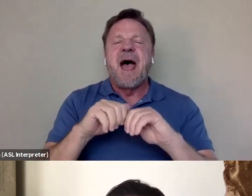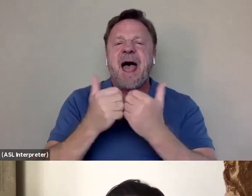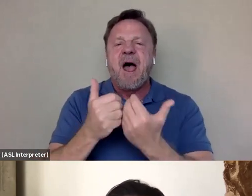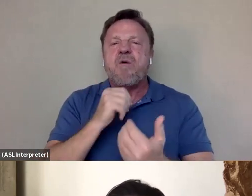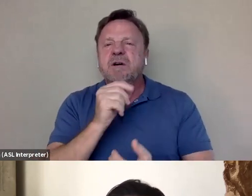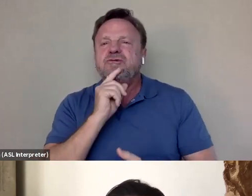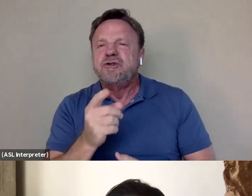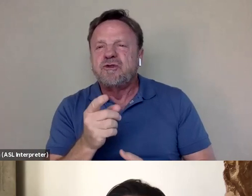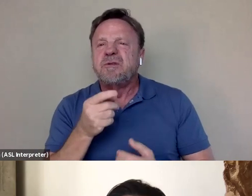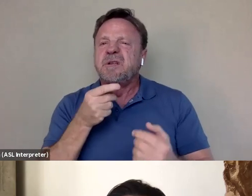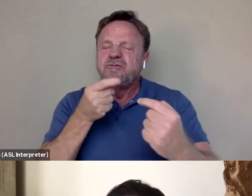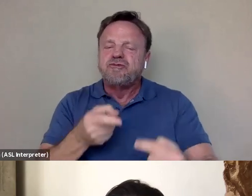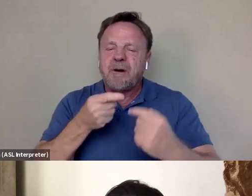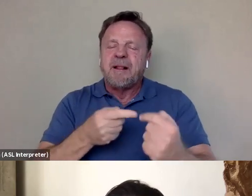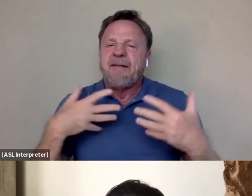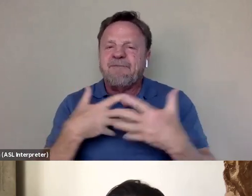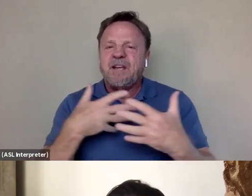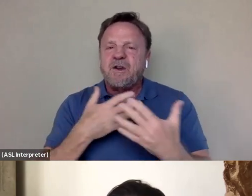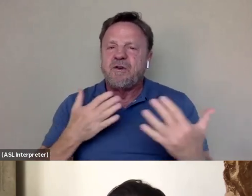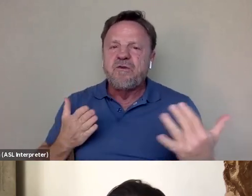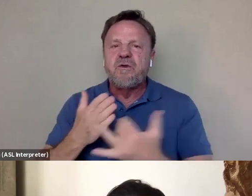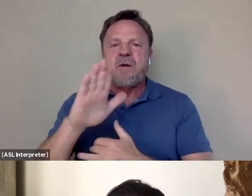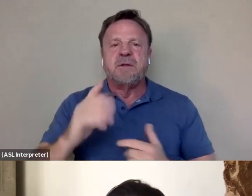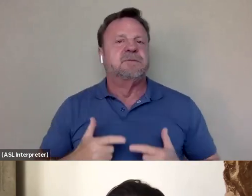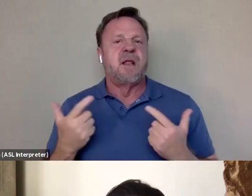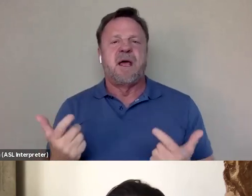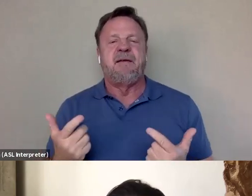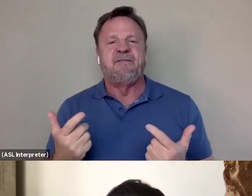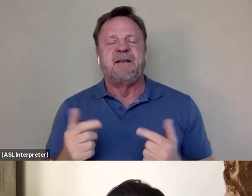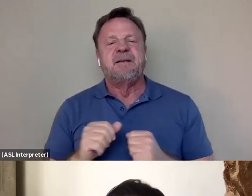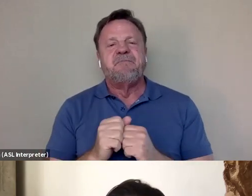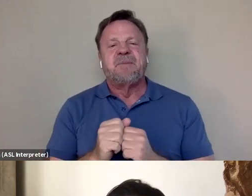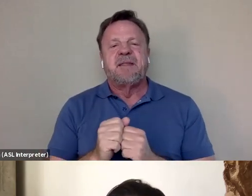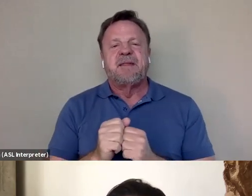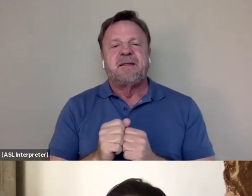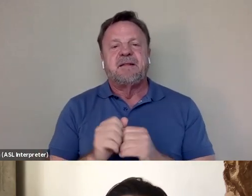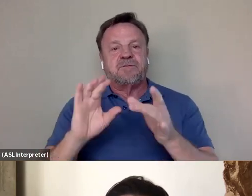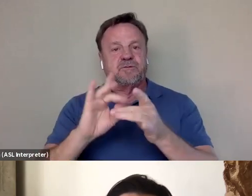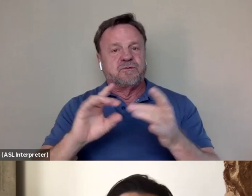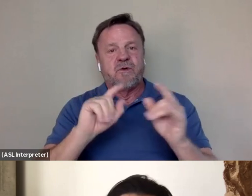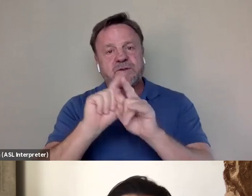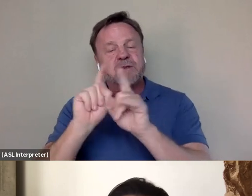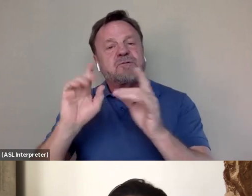and fears throughout his life. I mean, obviously the story is also the story of an immigrant, right?